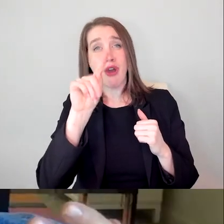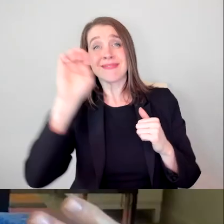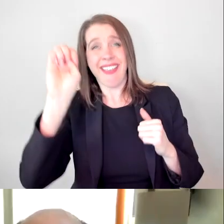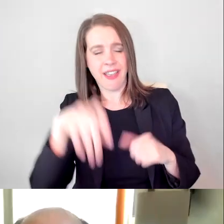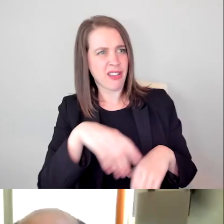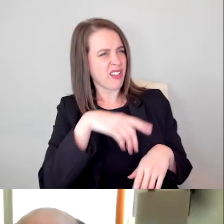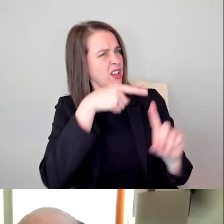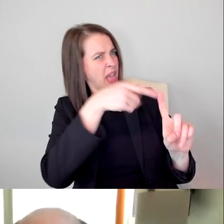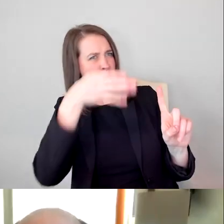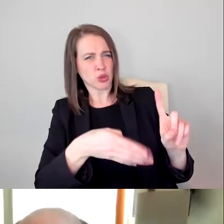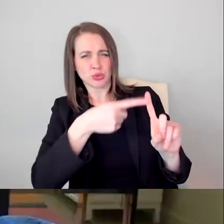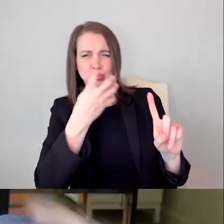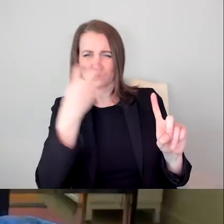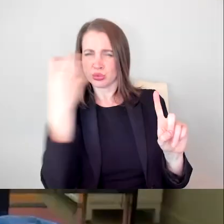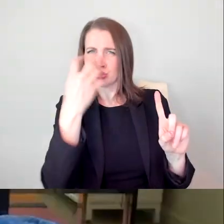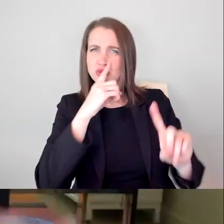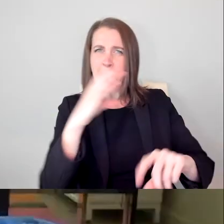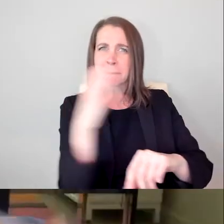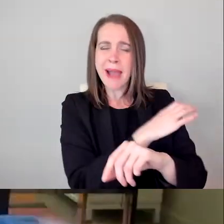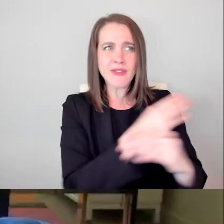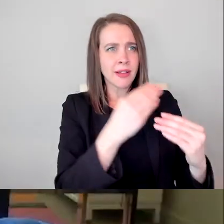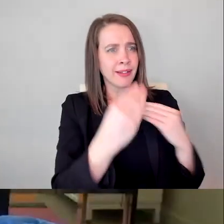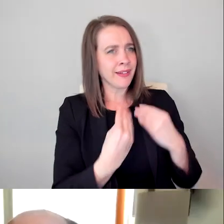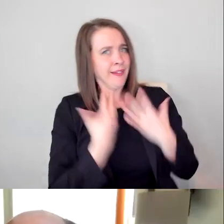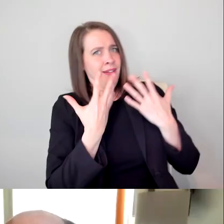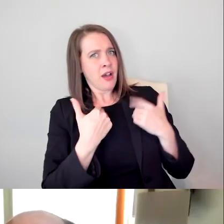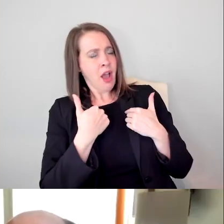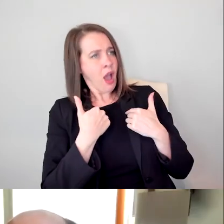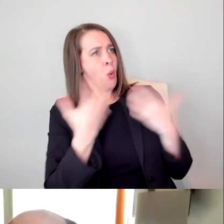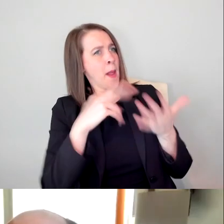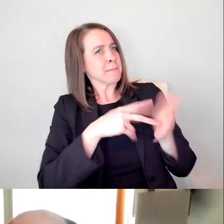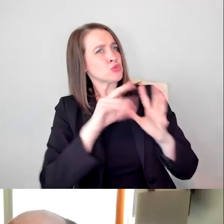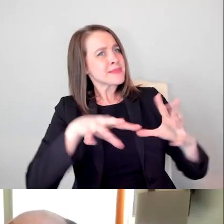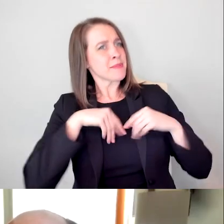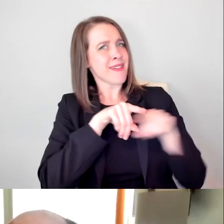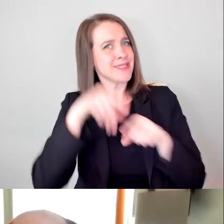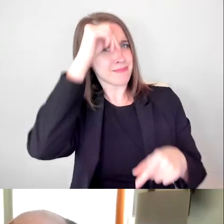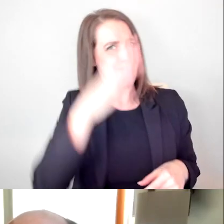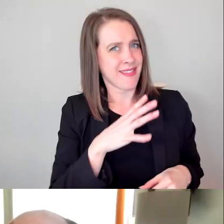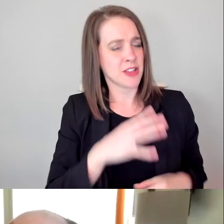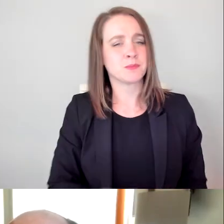on, in my sense, what it meant to be accepted as a man. I think that really is like a big reality that